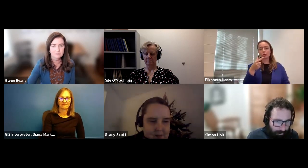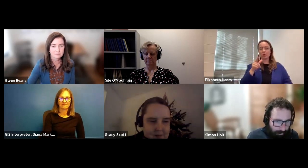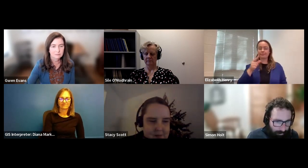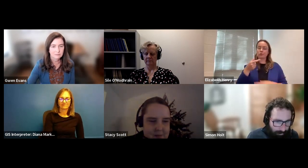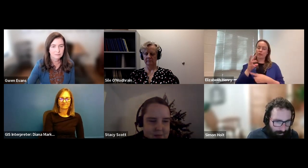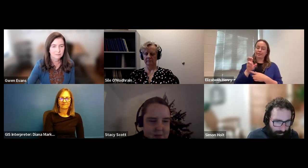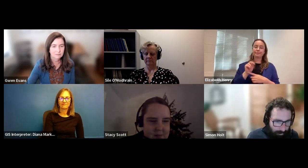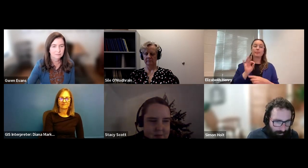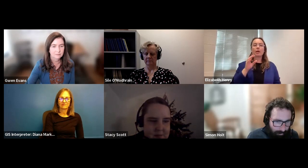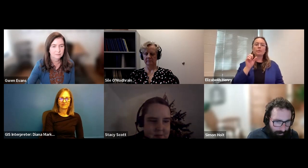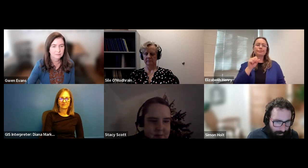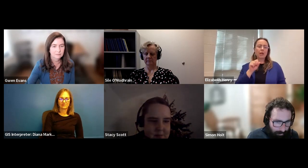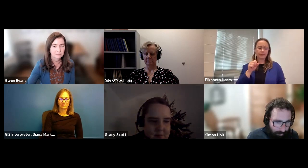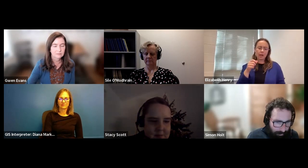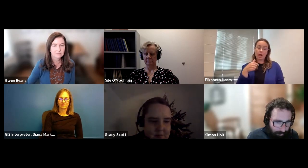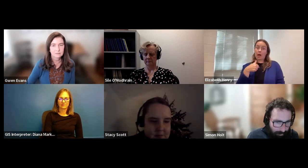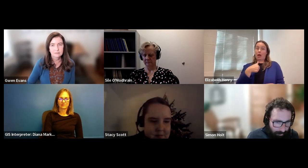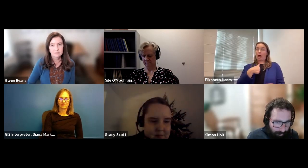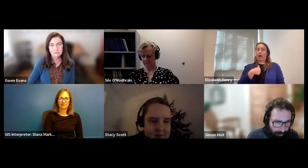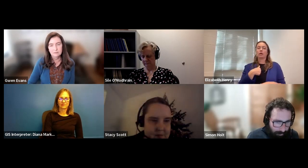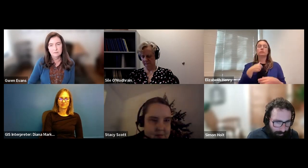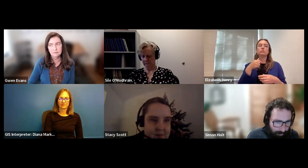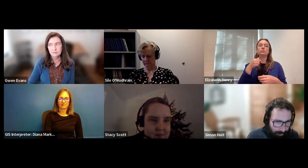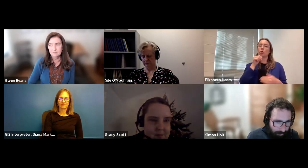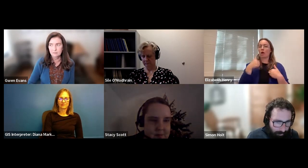Gustavo Navarrete (he/him/él): Of course. Thank you. Thank you so much. One for that question. Gustavo Navarrete (he/him/él): Um!